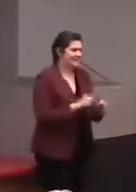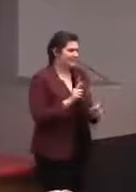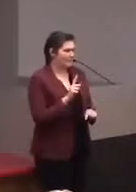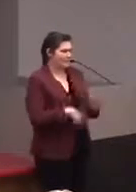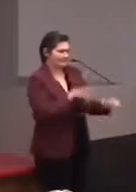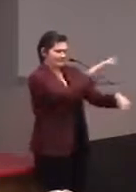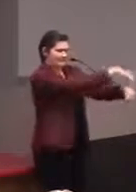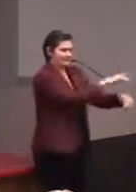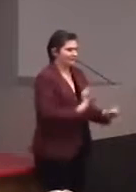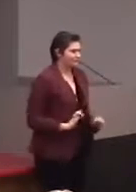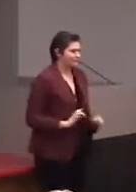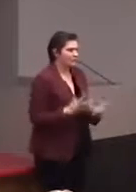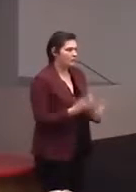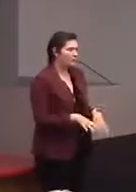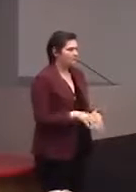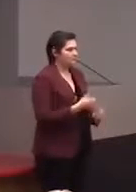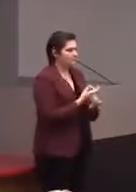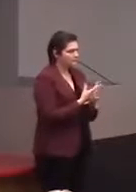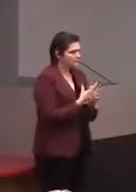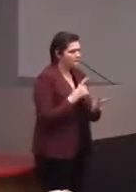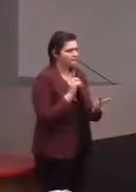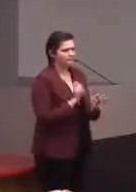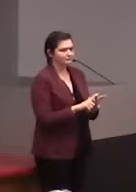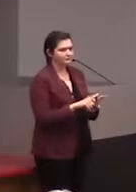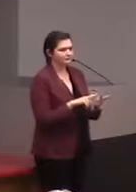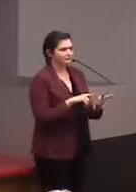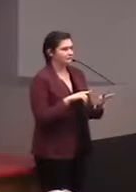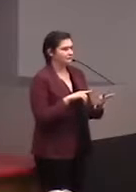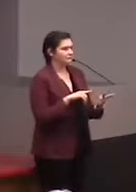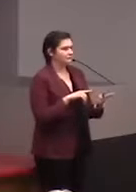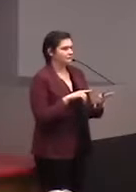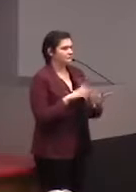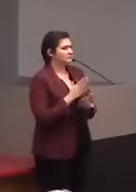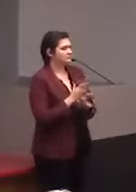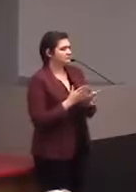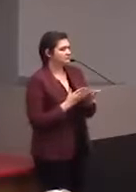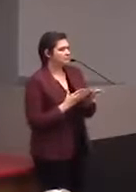You don't want to get poisoned by fish, also unfortunately some things are just